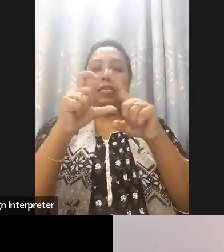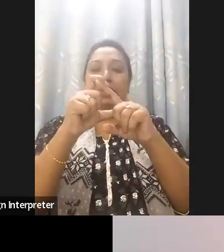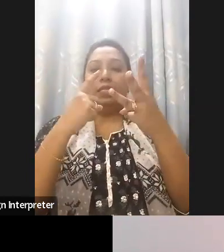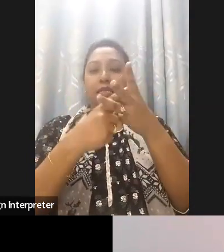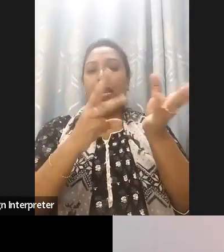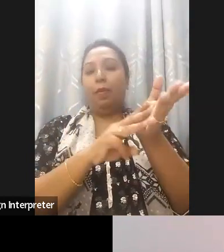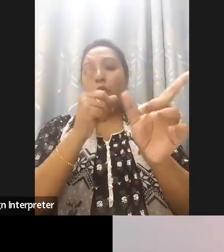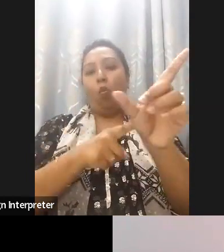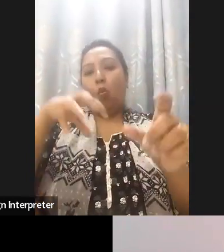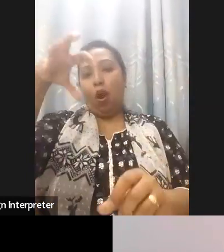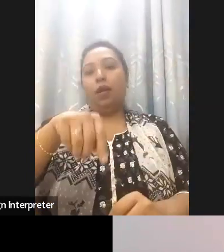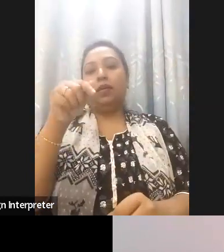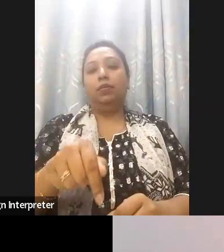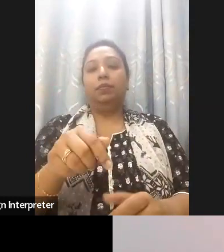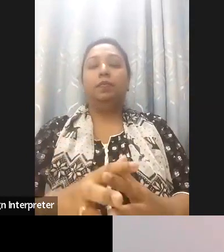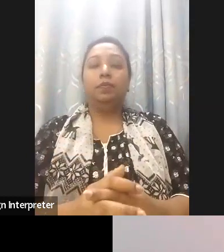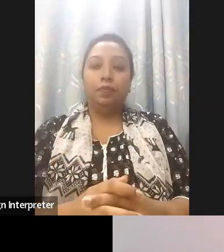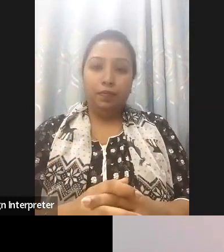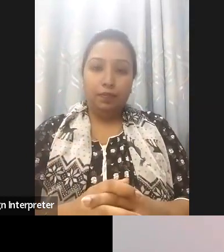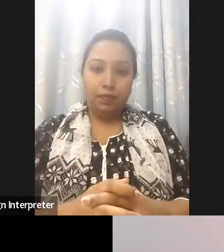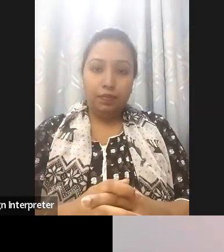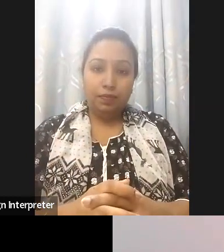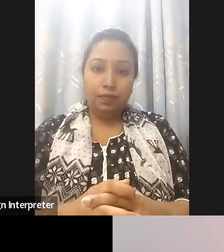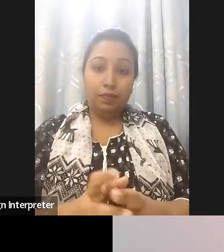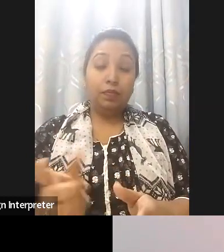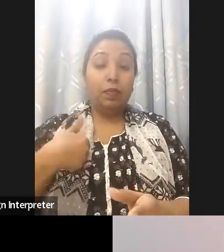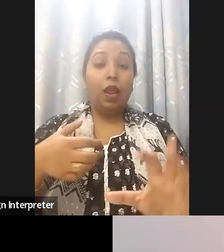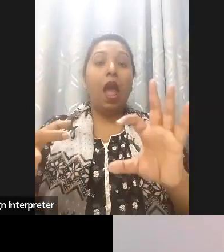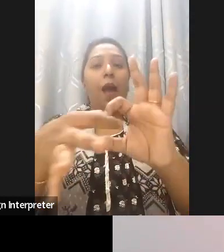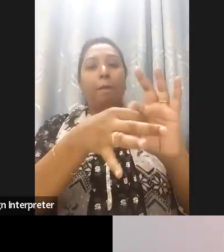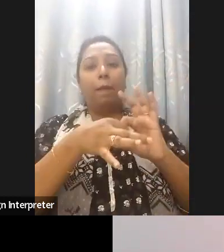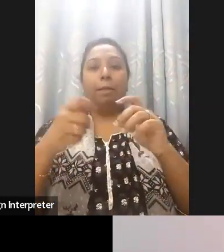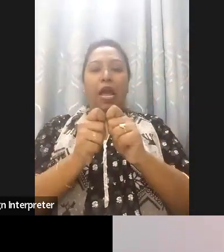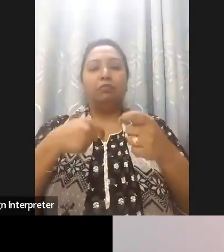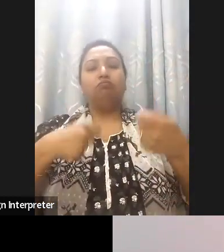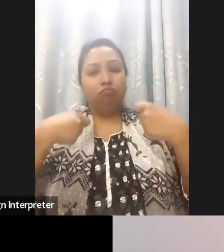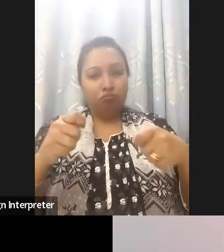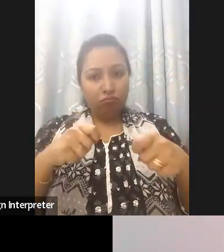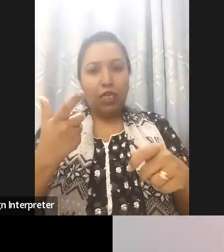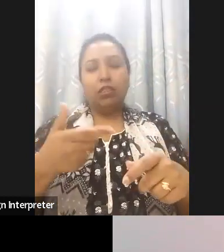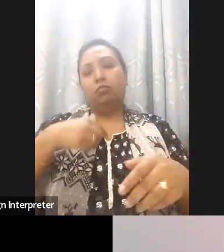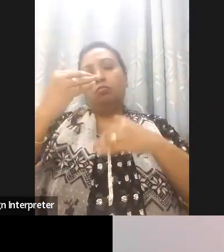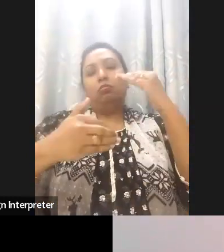efforts, that mutual efforts of advocacy on global and multilateral levels are enhanced